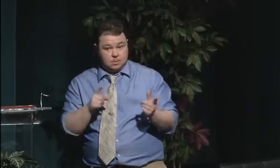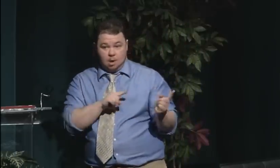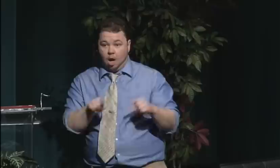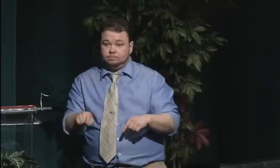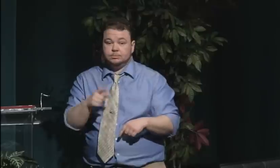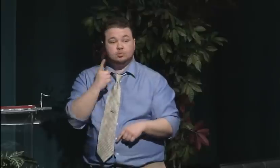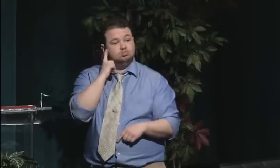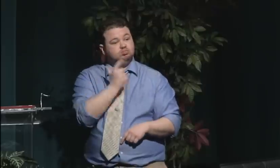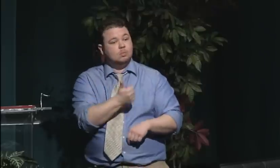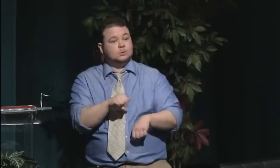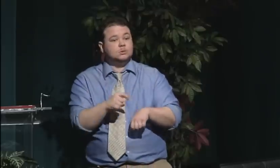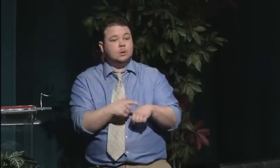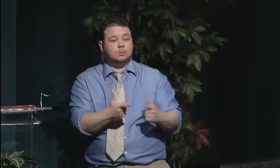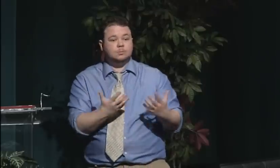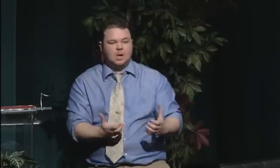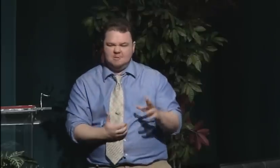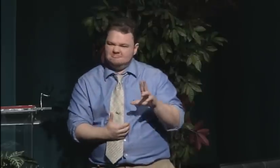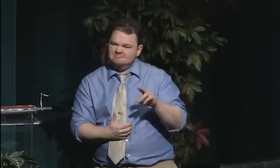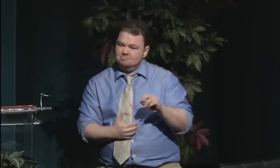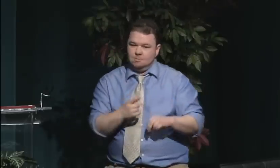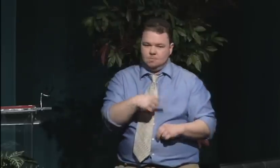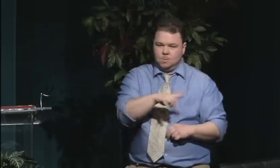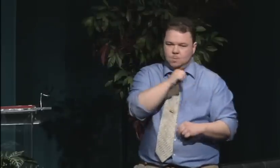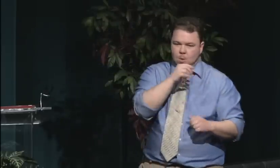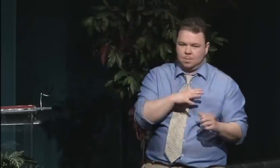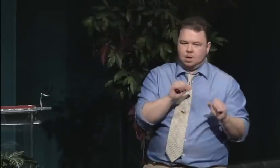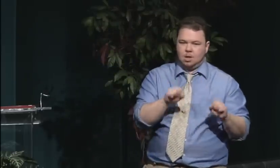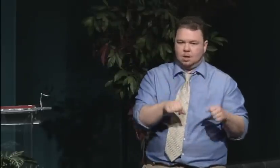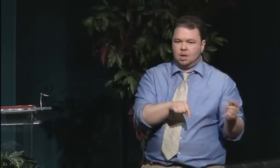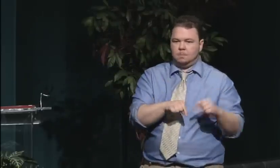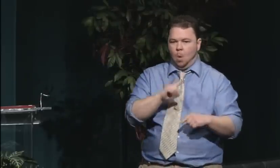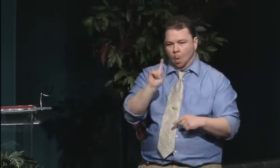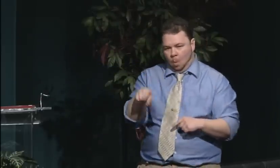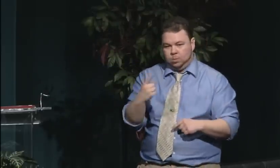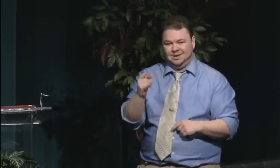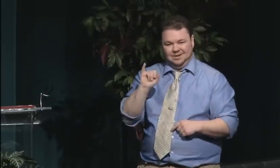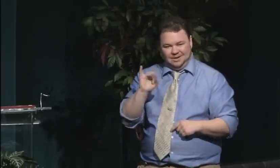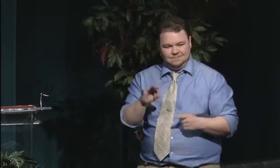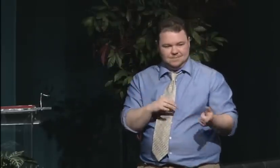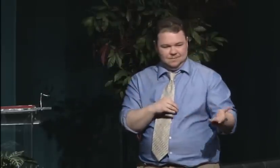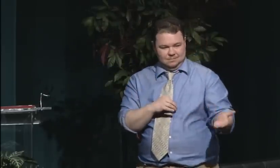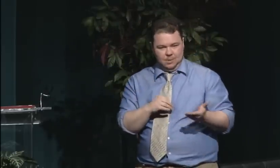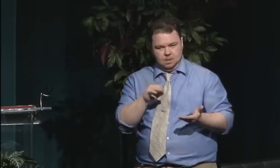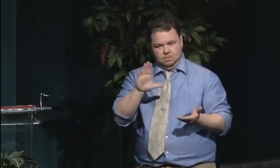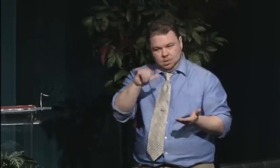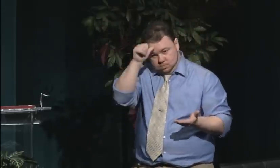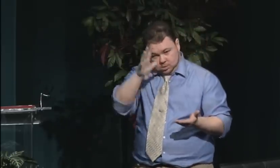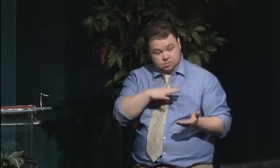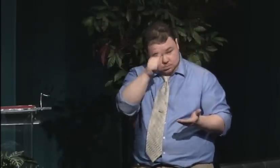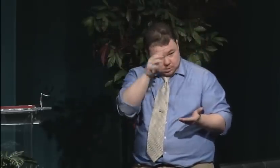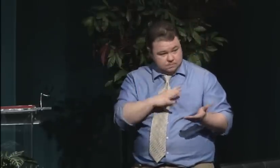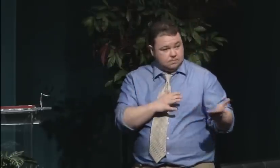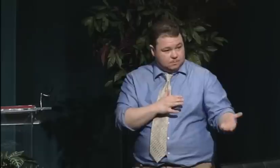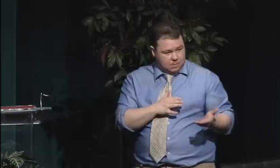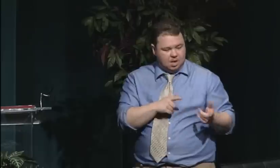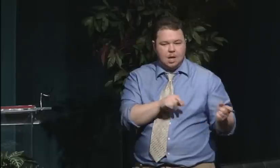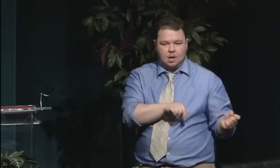with a bachelors of philosophy degree, Alto Lowman, and then Agatha Tiegel graduated with a B.A. degree after that, in 1893.